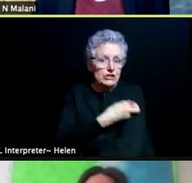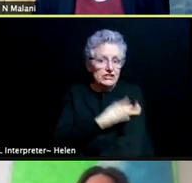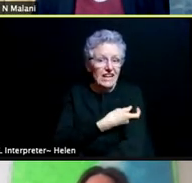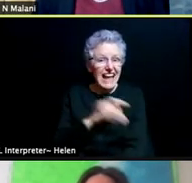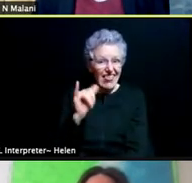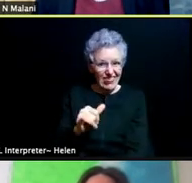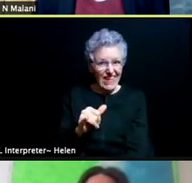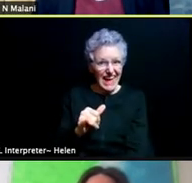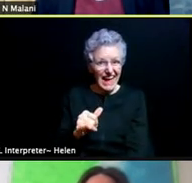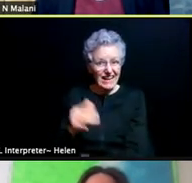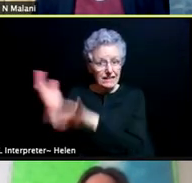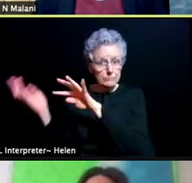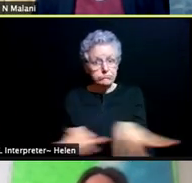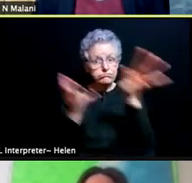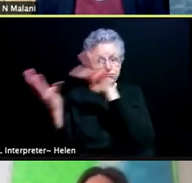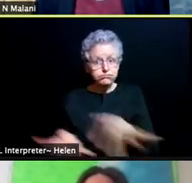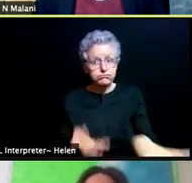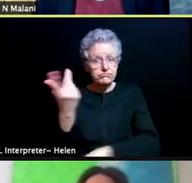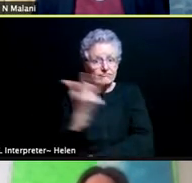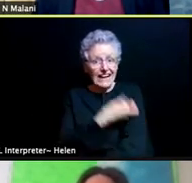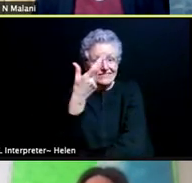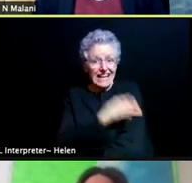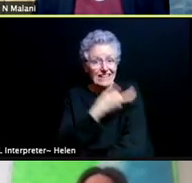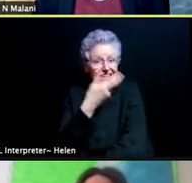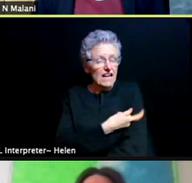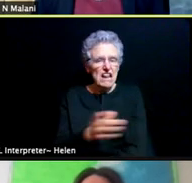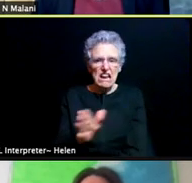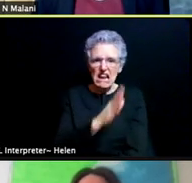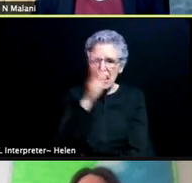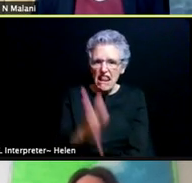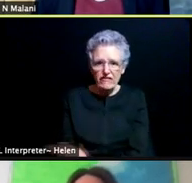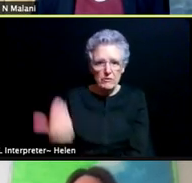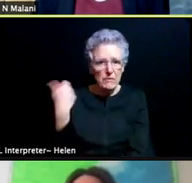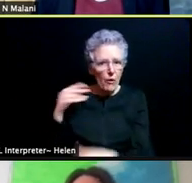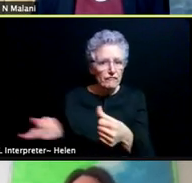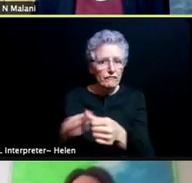never been done on this kinda scale in this kinda time and certainly not during a pandemic.